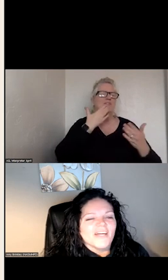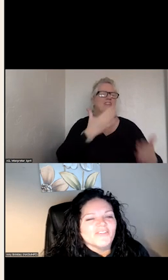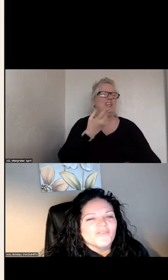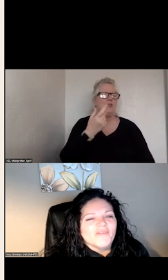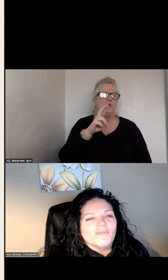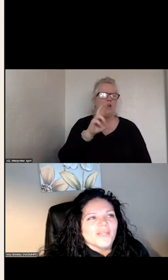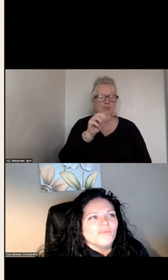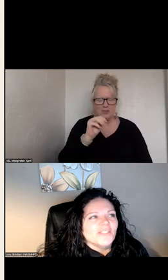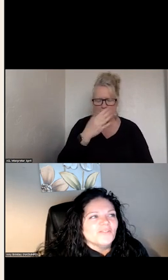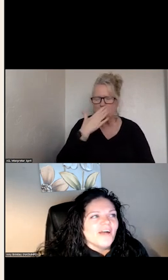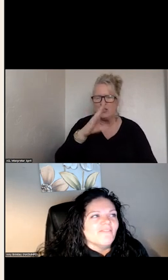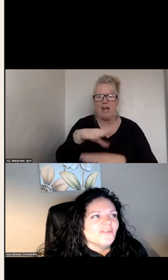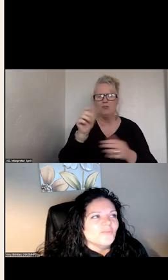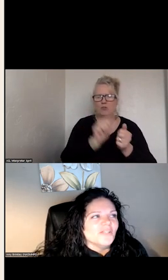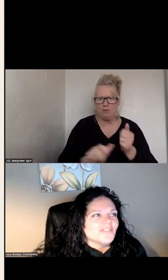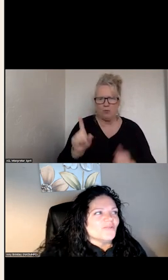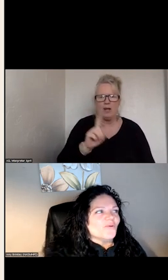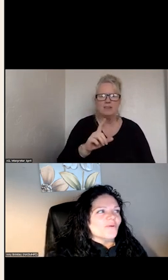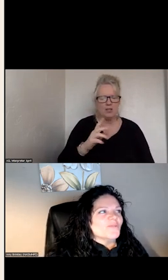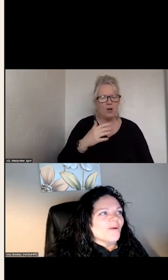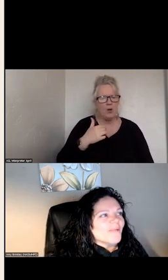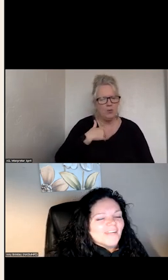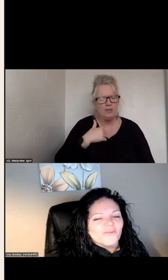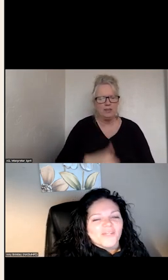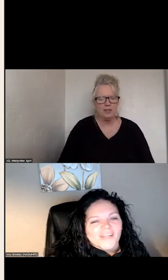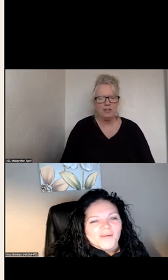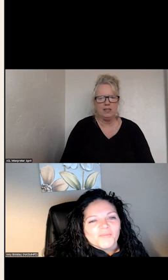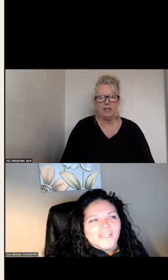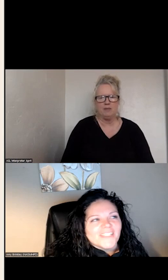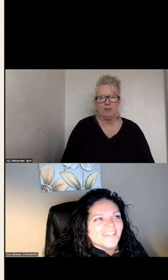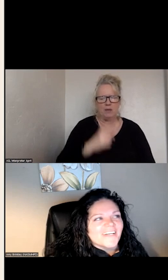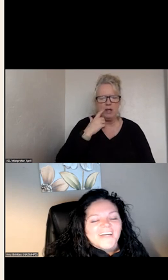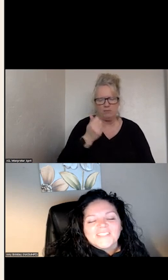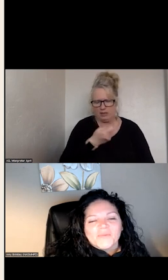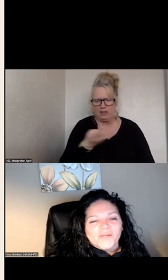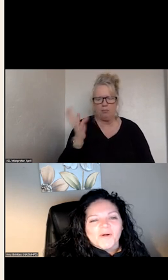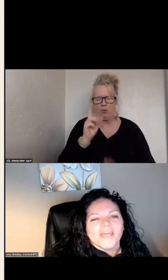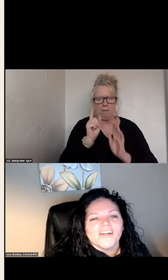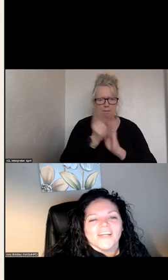GOOD AFTERNOON. WE HAVE A STORM. I AM WORRIED ABOUT MY INTERNET